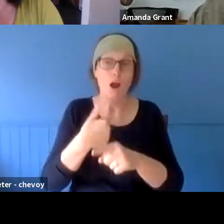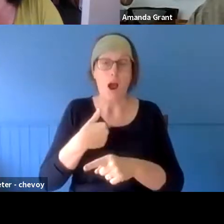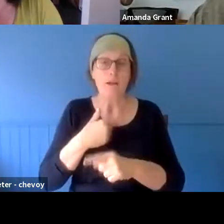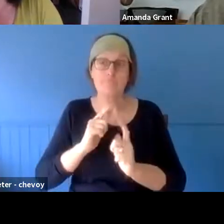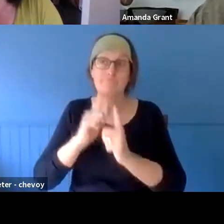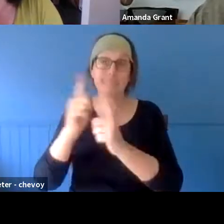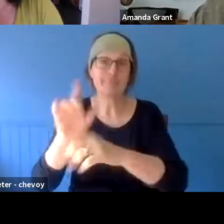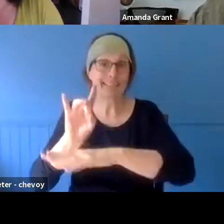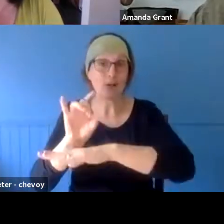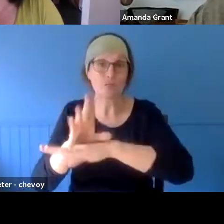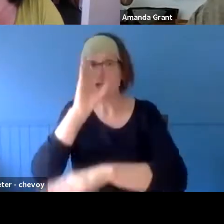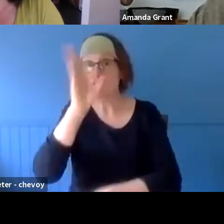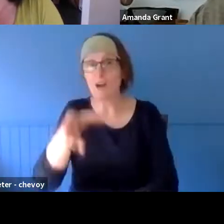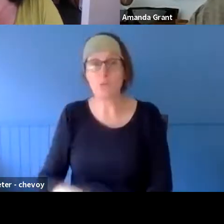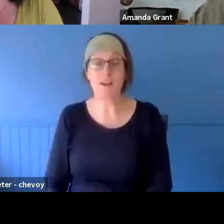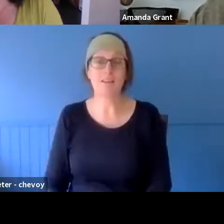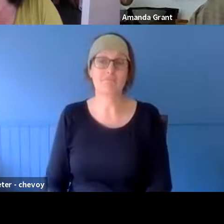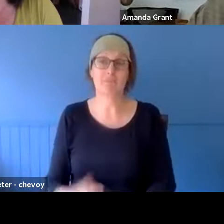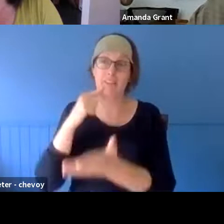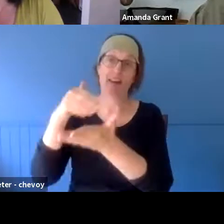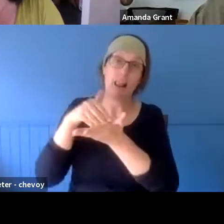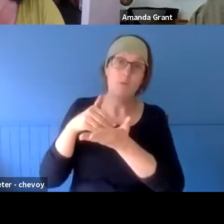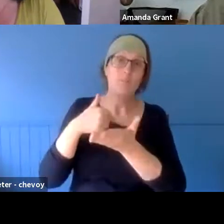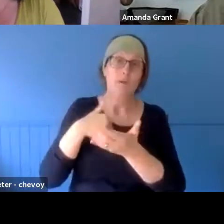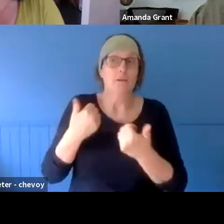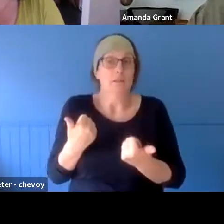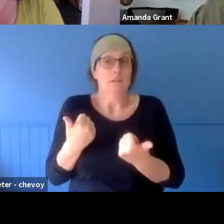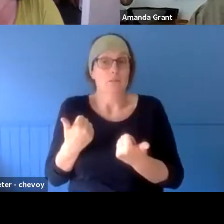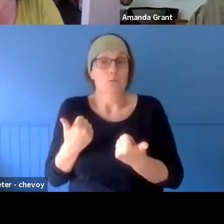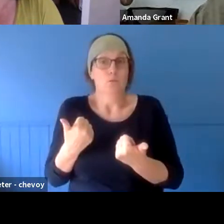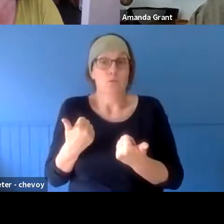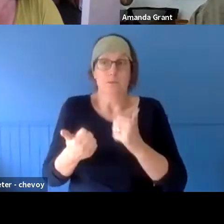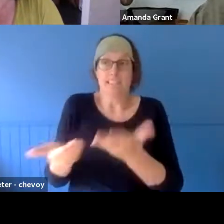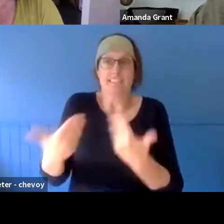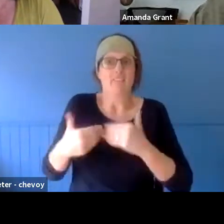which helped serve me quickly with those tools. And I am very conscious